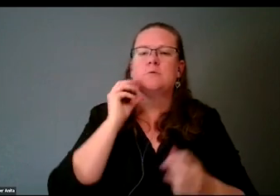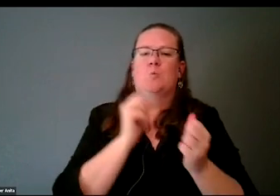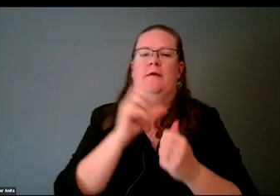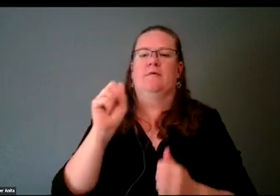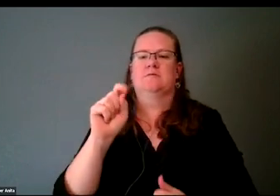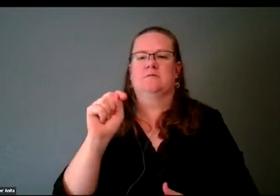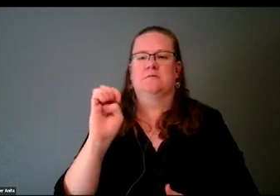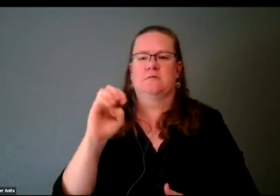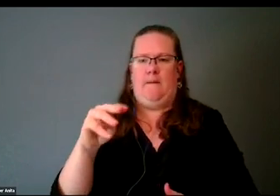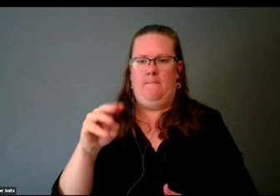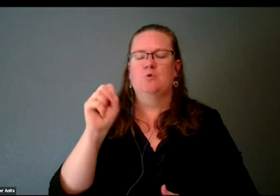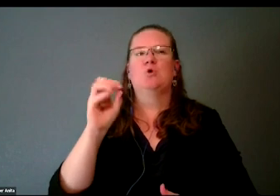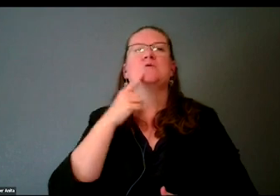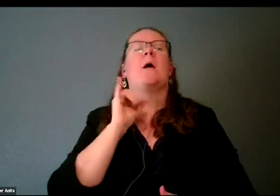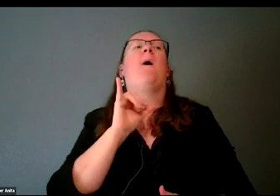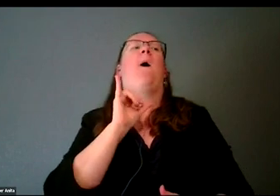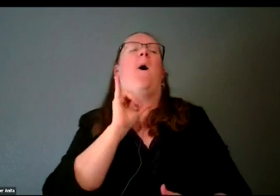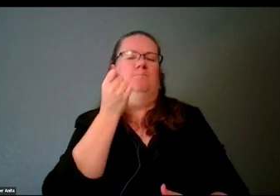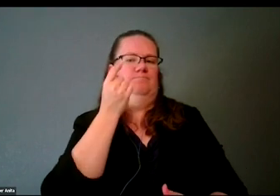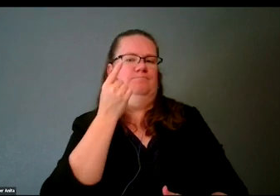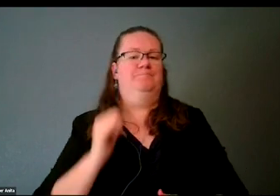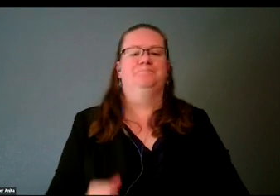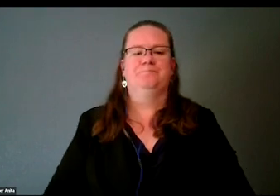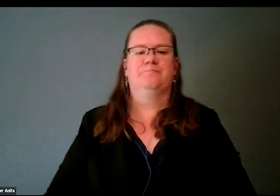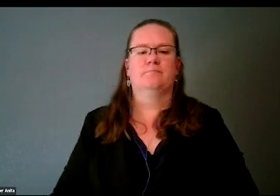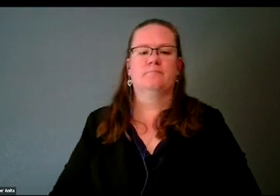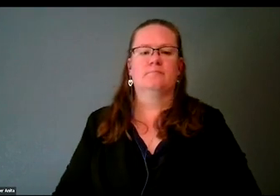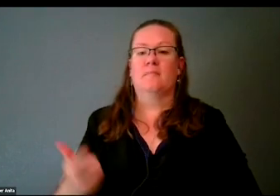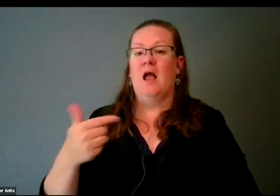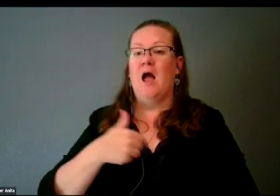I get it just a little bit. Now I am going to be relatively entertaining